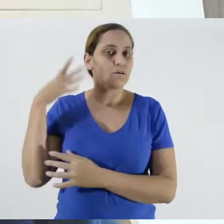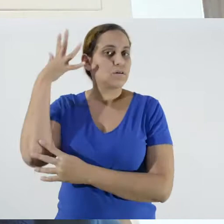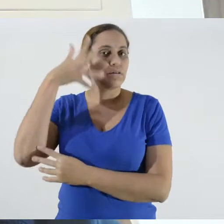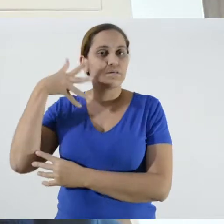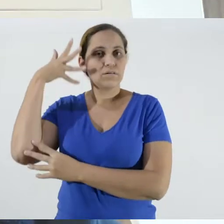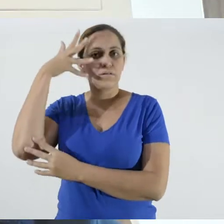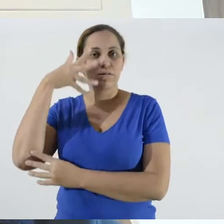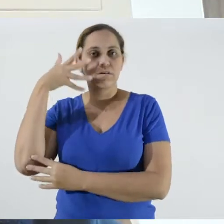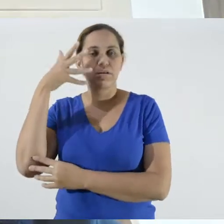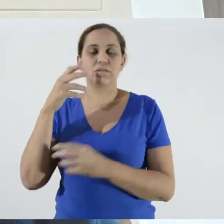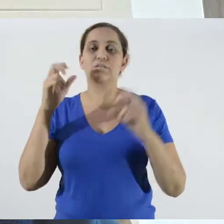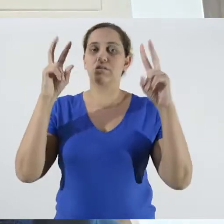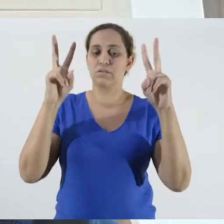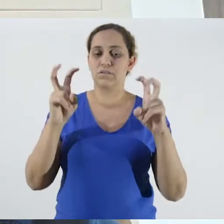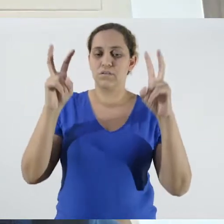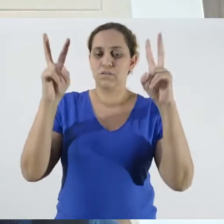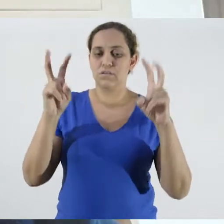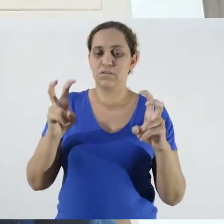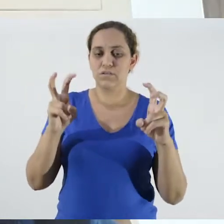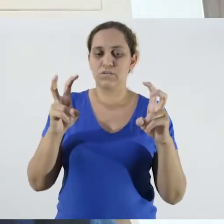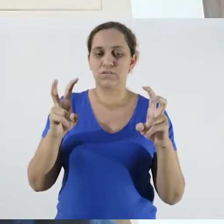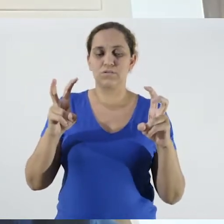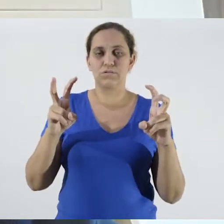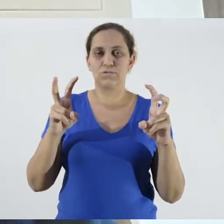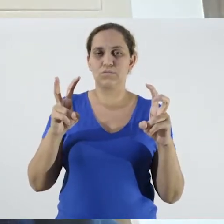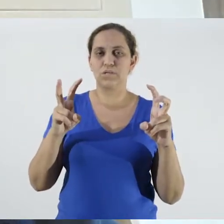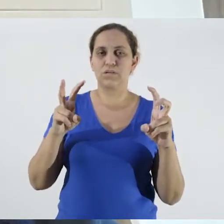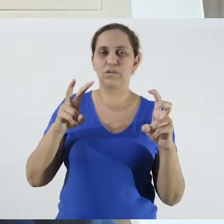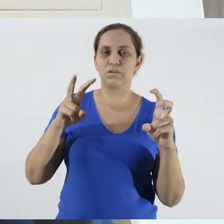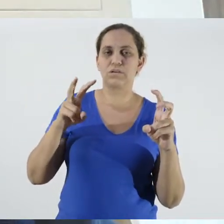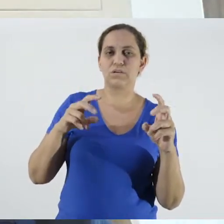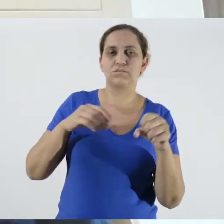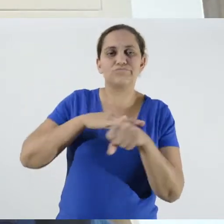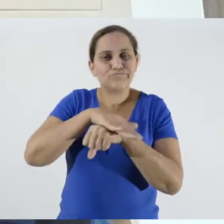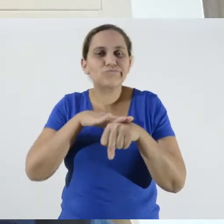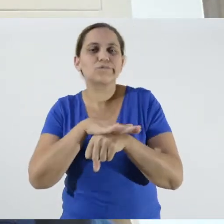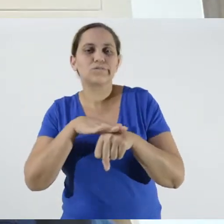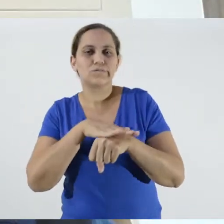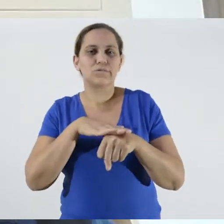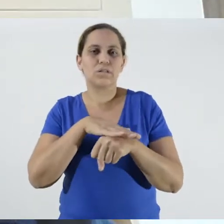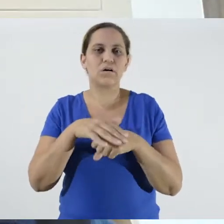we will discuss a little the distance